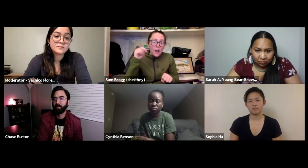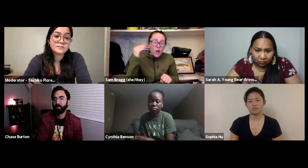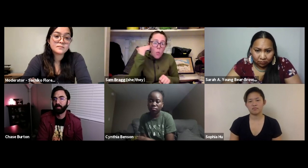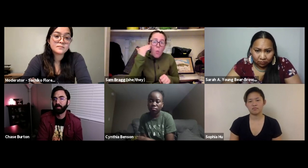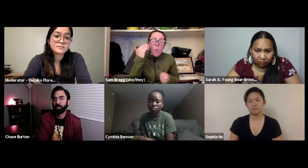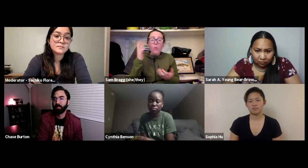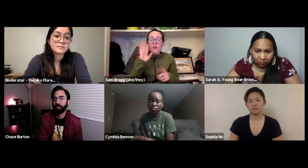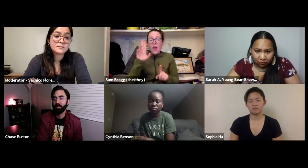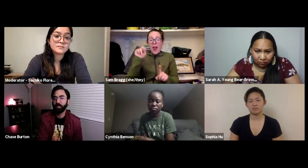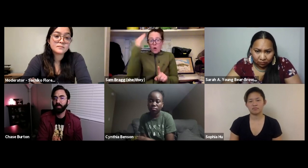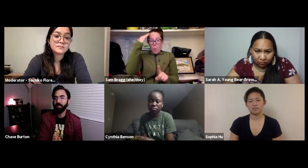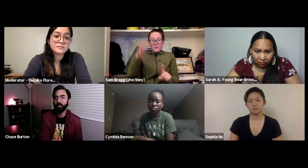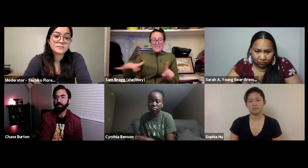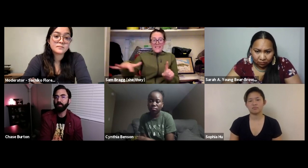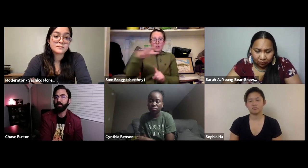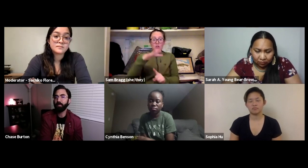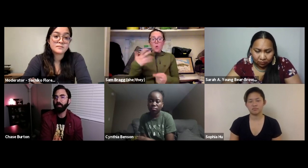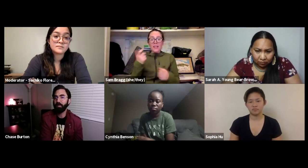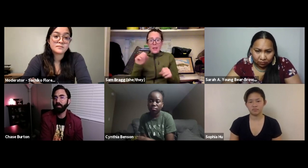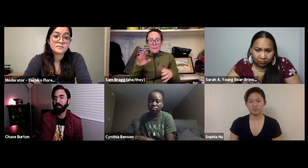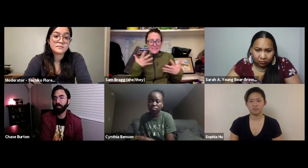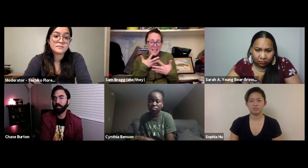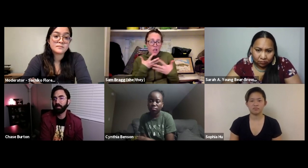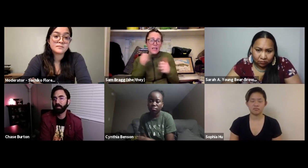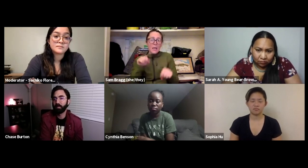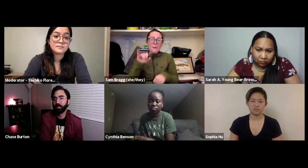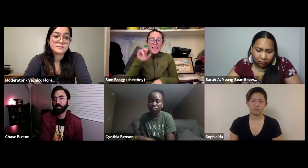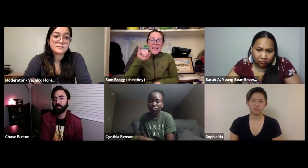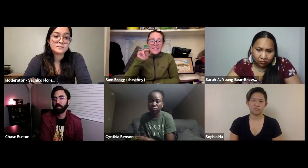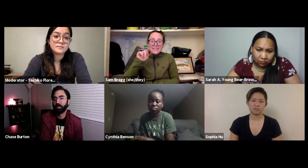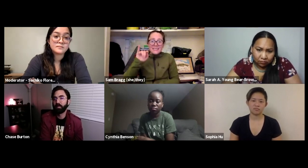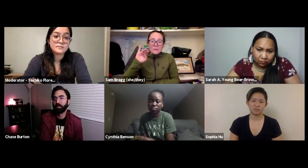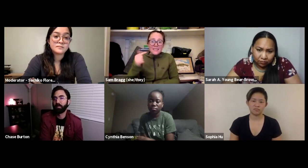you get yourself out into the unknown because if you go out into the unknown territory